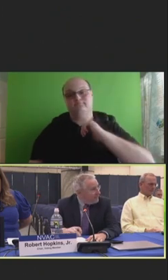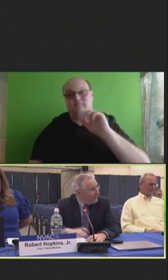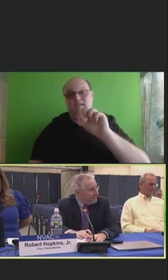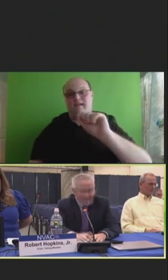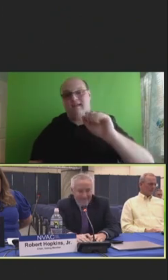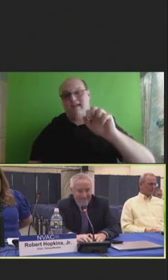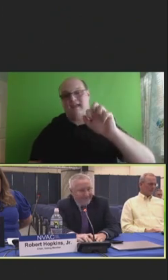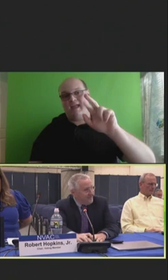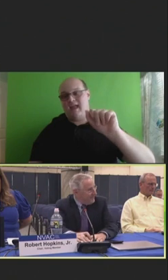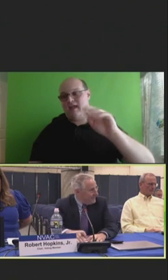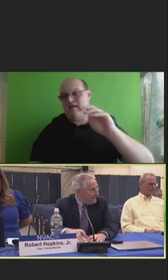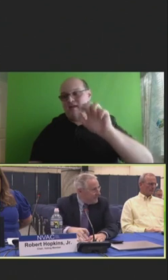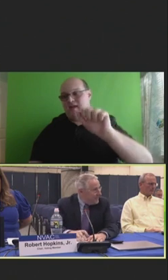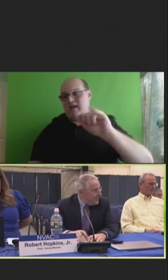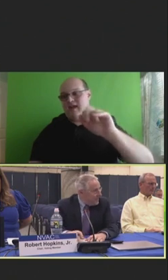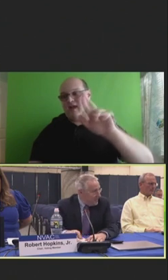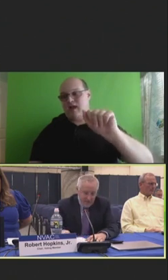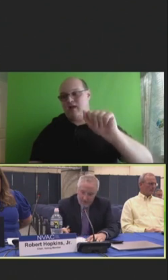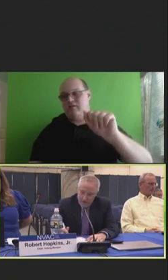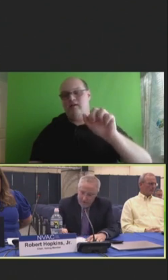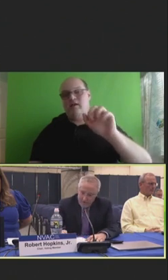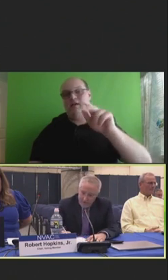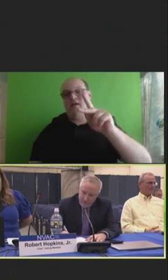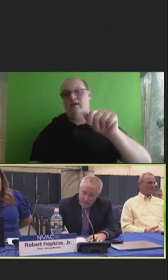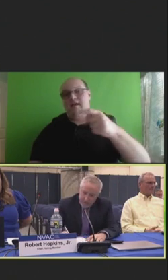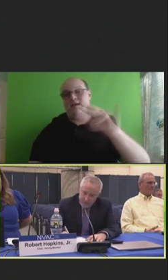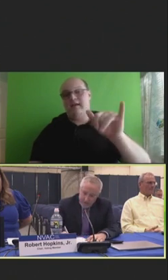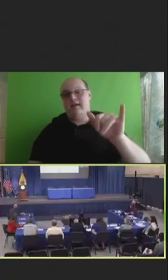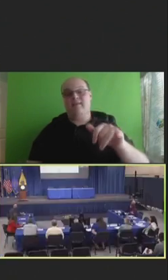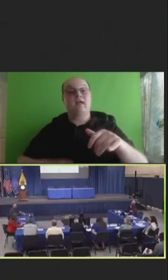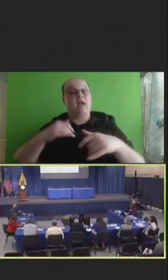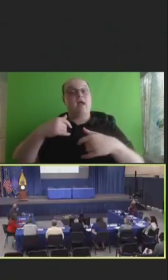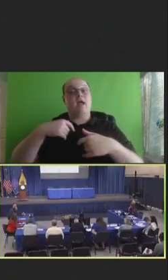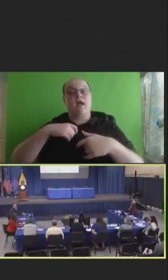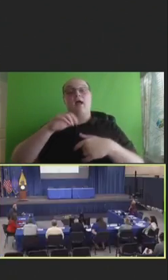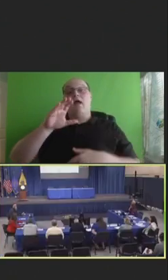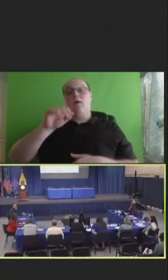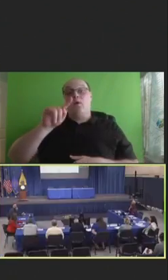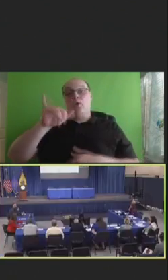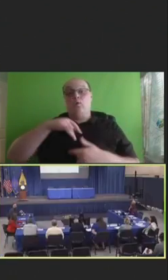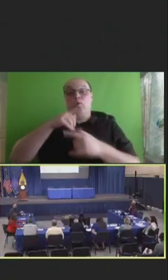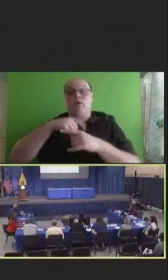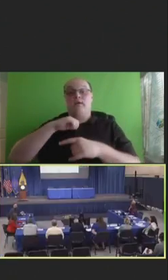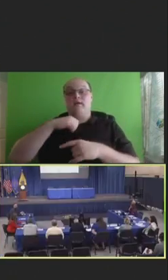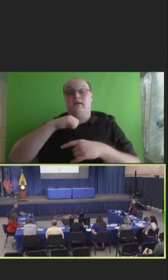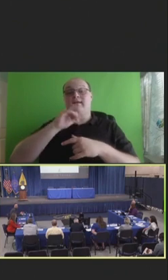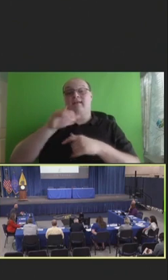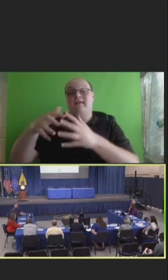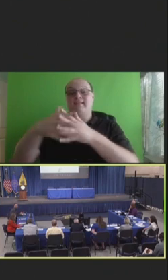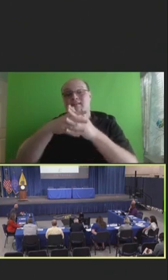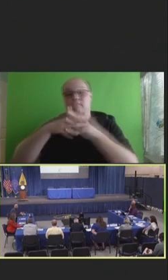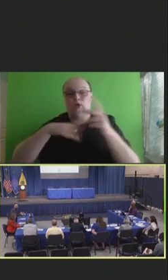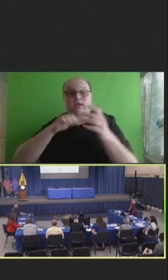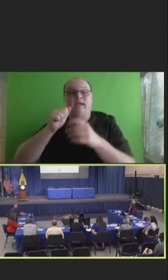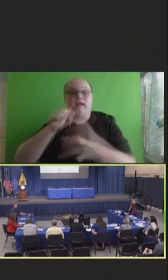Courtnay Londo: Good afternoon. I'm Courtnay Londo representing the American Immunization Registry Association or AIRA.